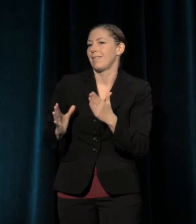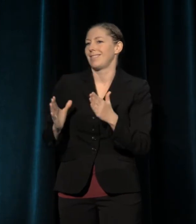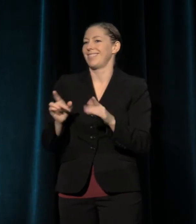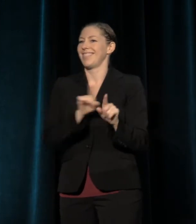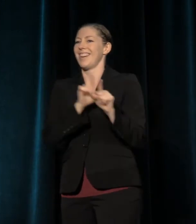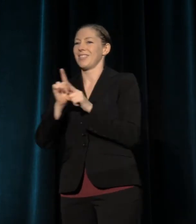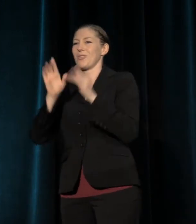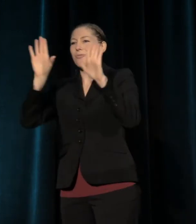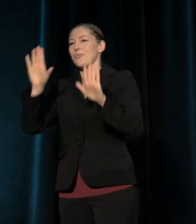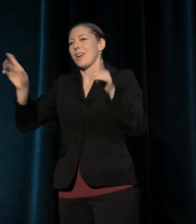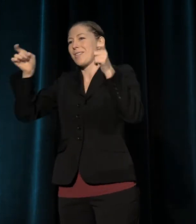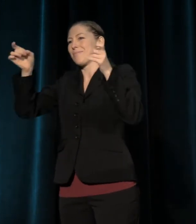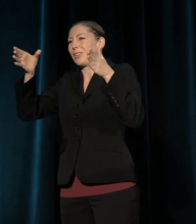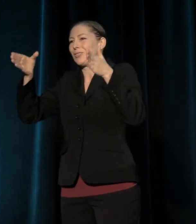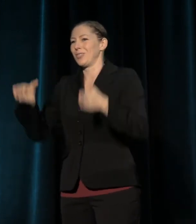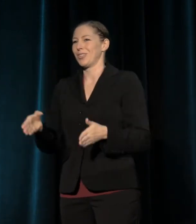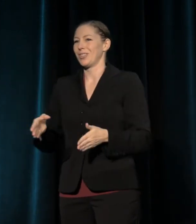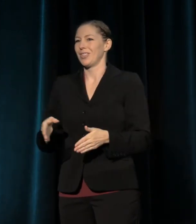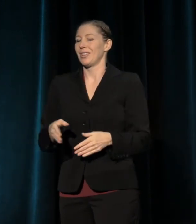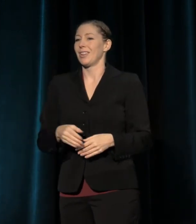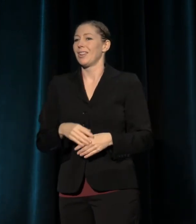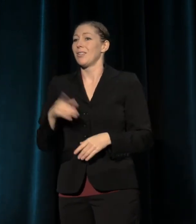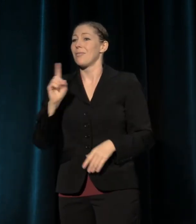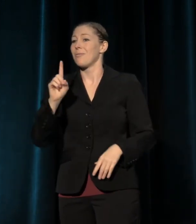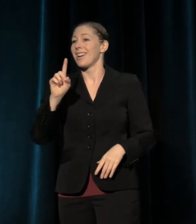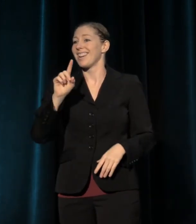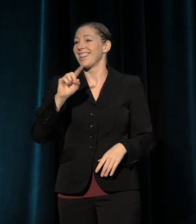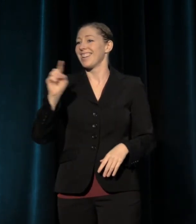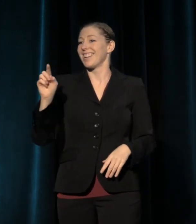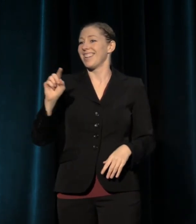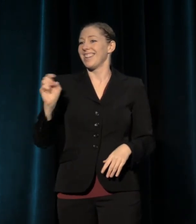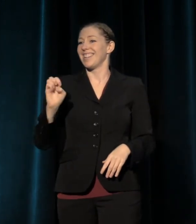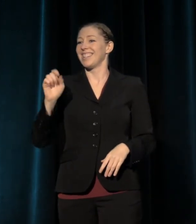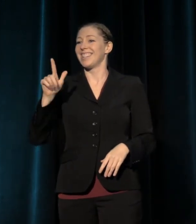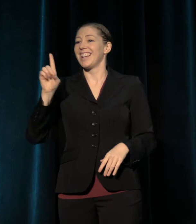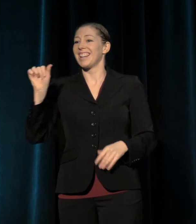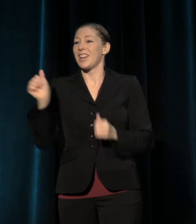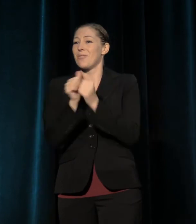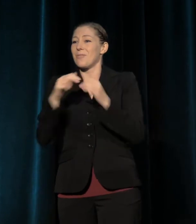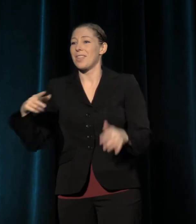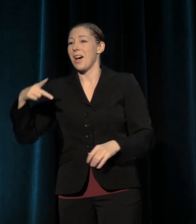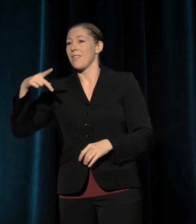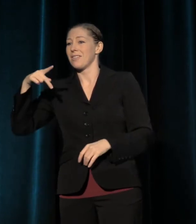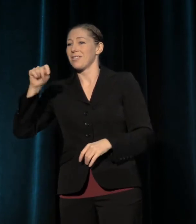After all, where would Zelda have been without Tom Fichandler, Joe Papp without Bernie.